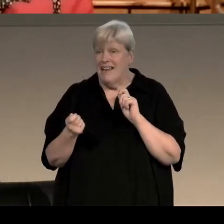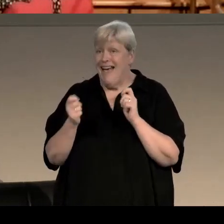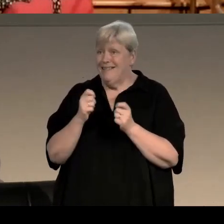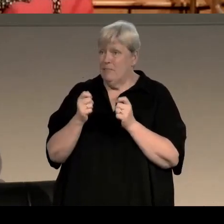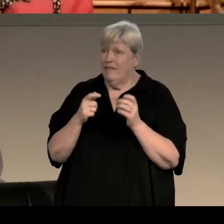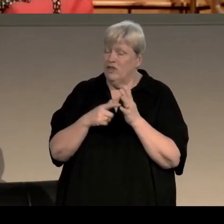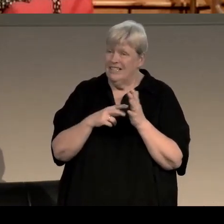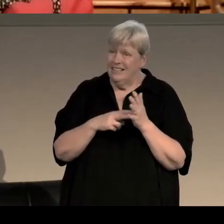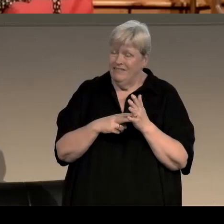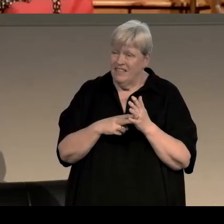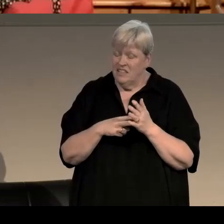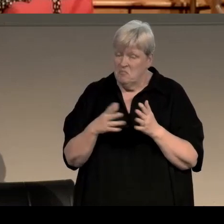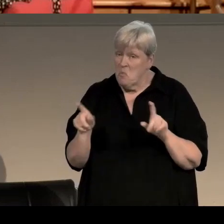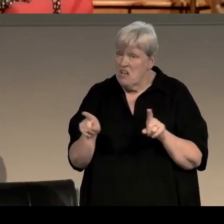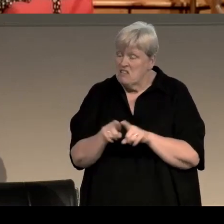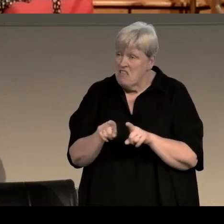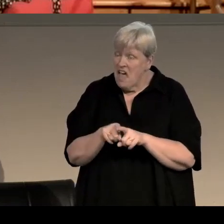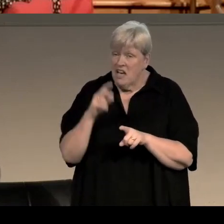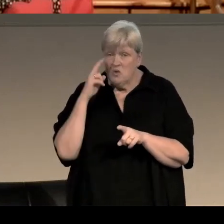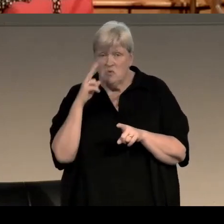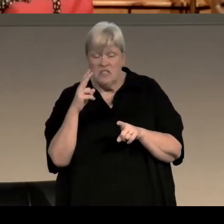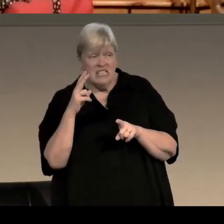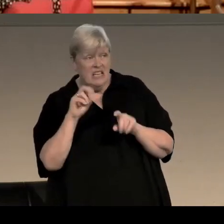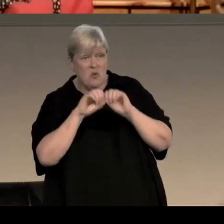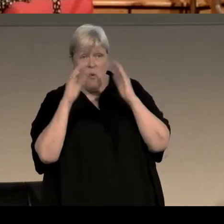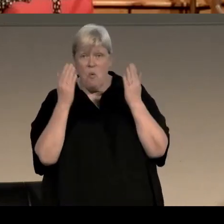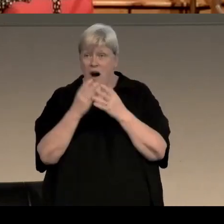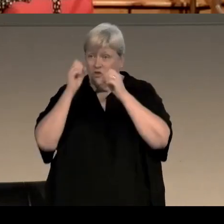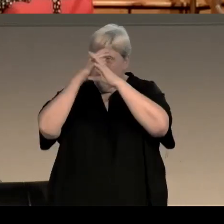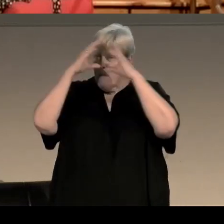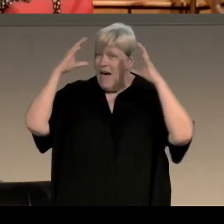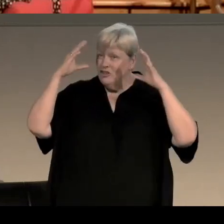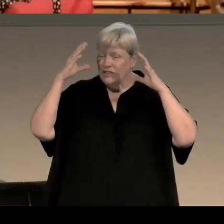what was that experience like, what is it like to see the world that you've imagined translated onto screen,